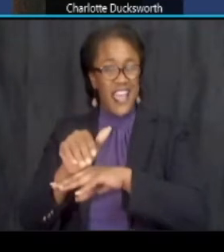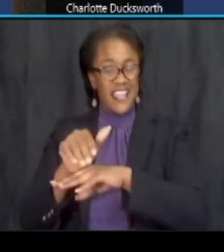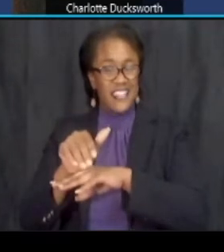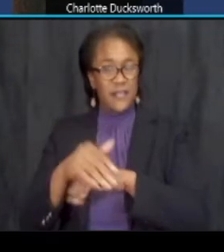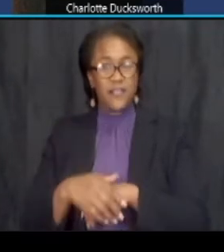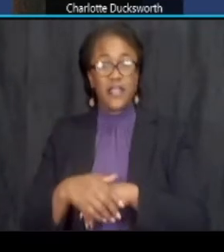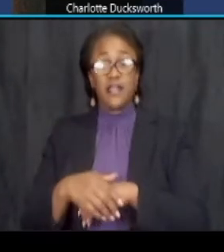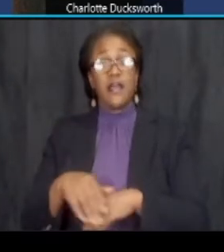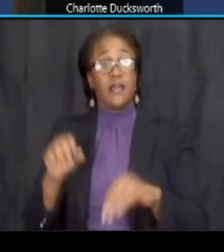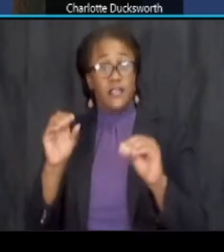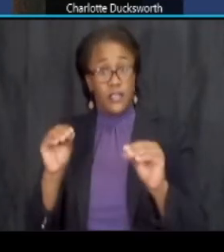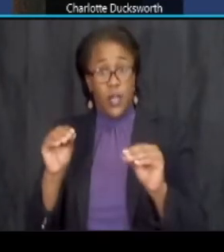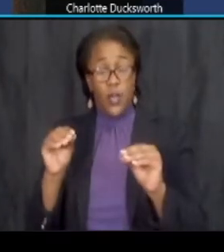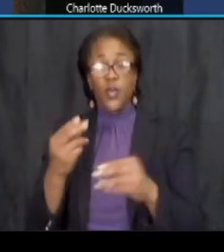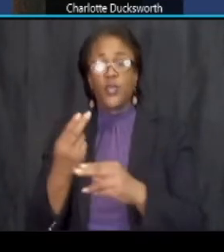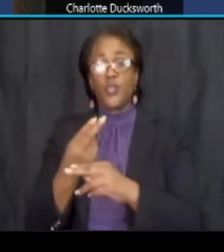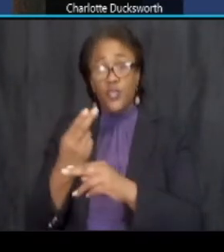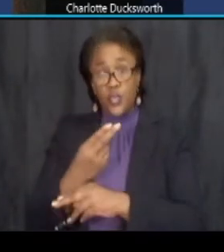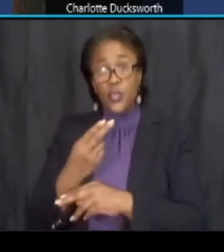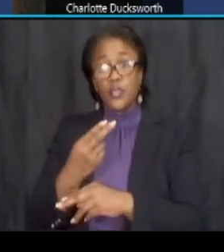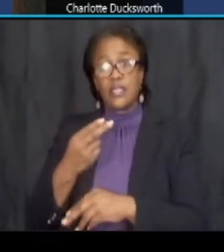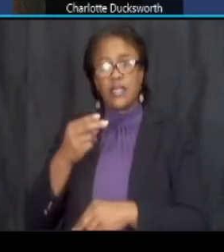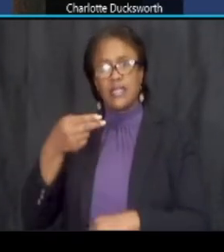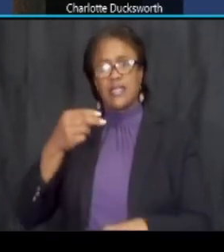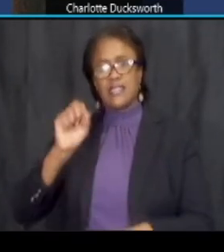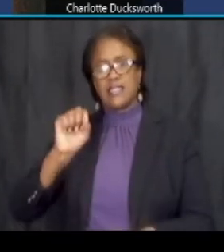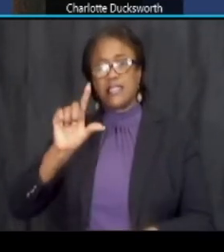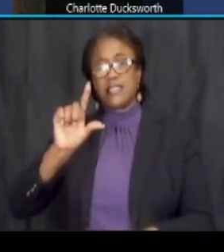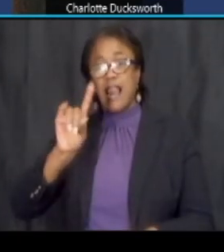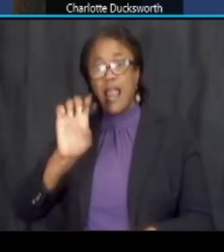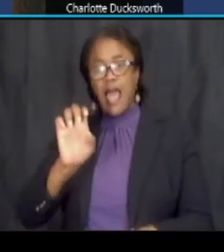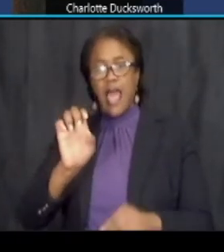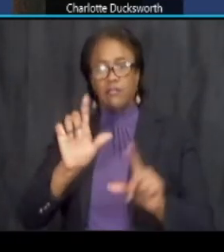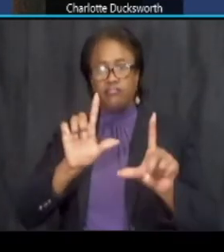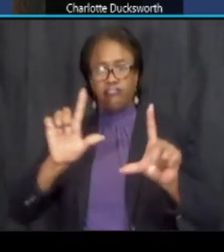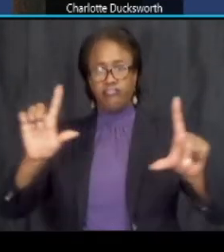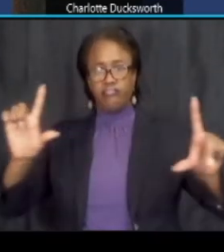so use the slide bar to adjust the size of your stage window if you need to